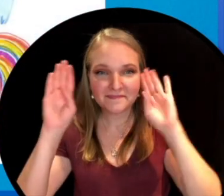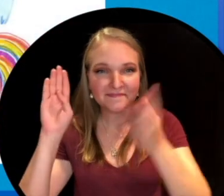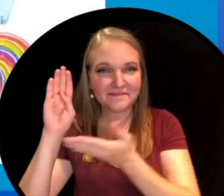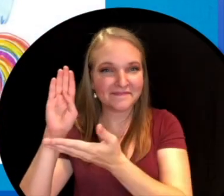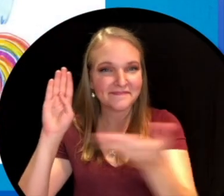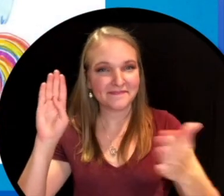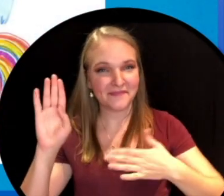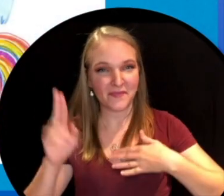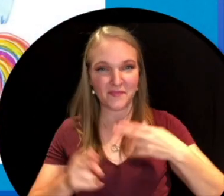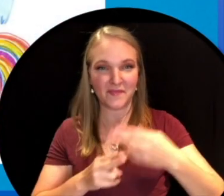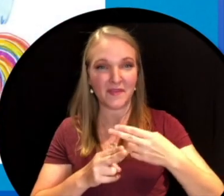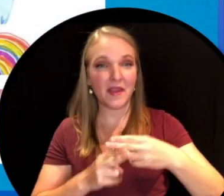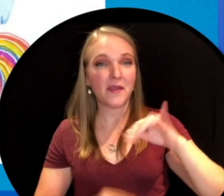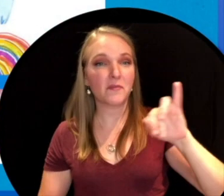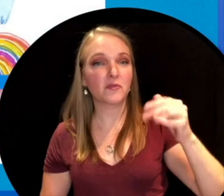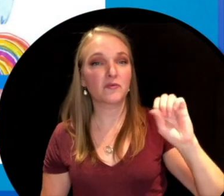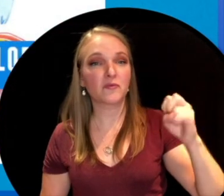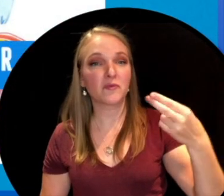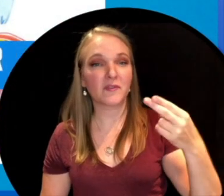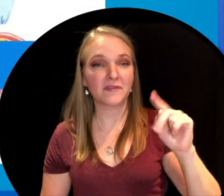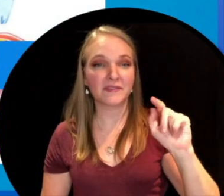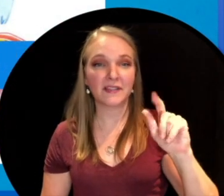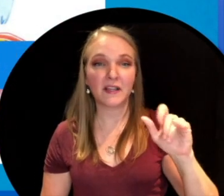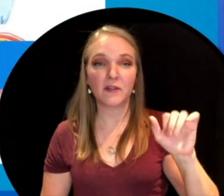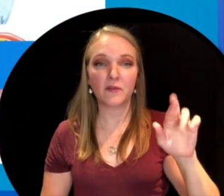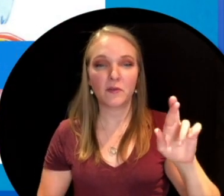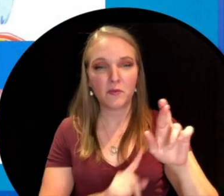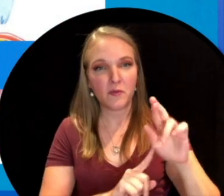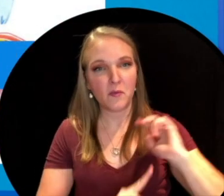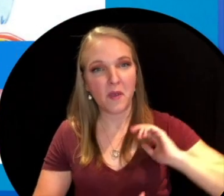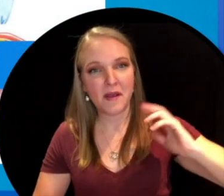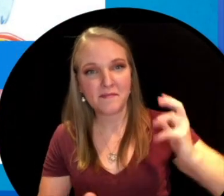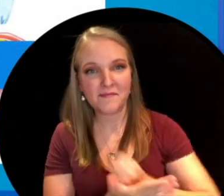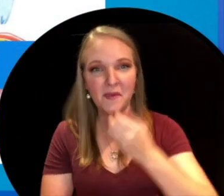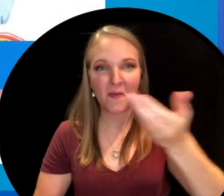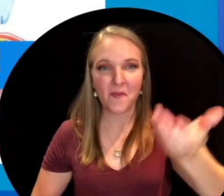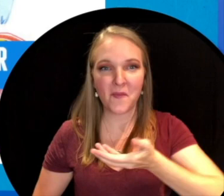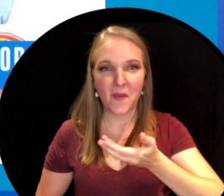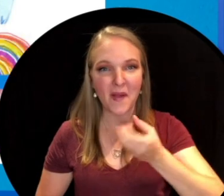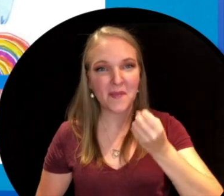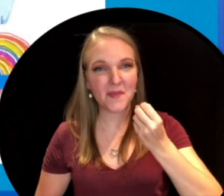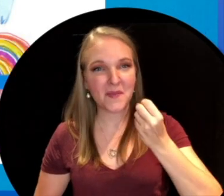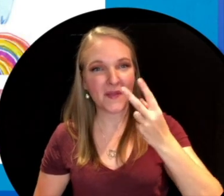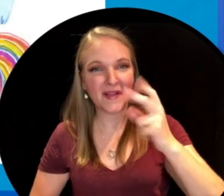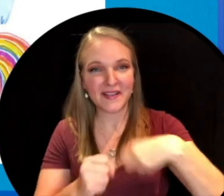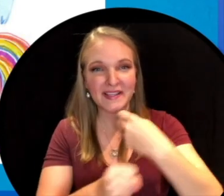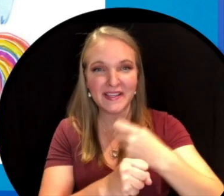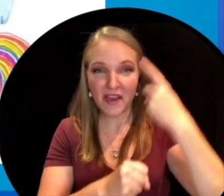Hello folks my name is Josh Taylor and I'd like to welcome you to the 12th annual telling tales